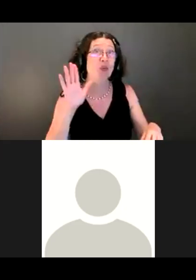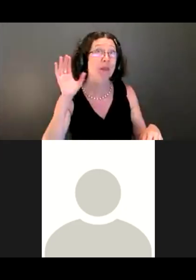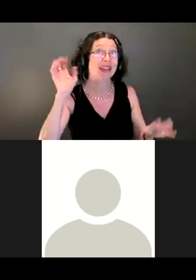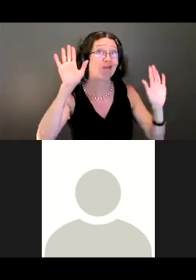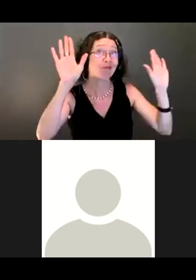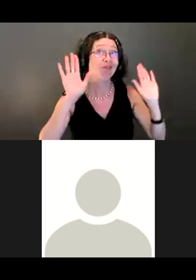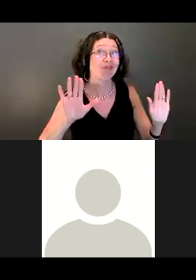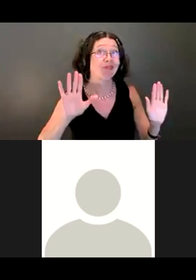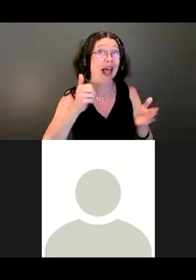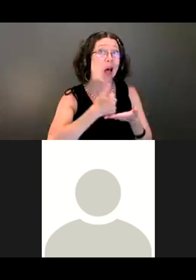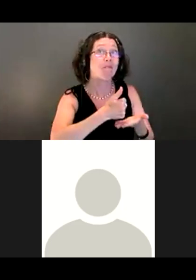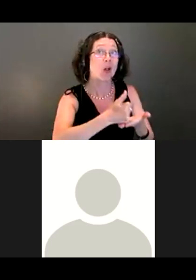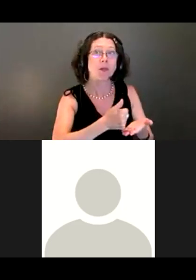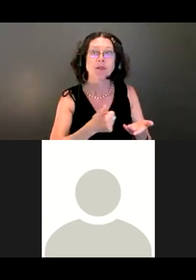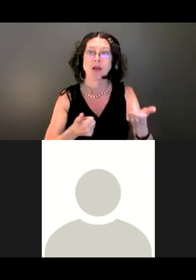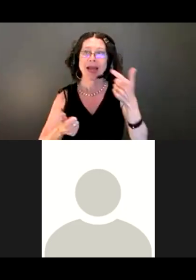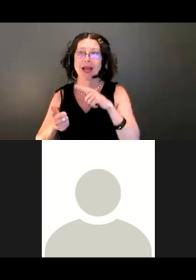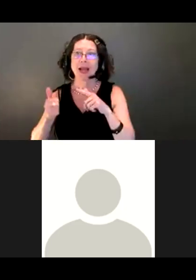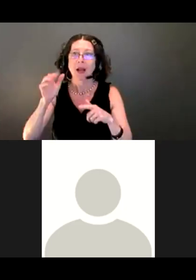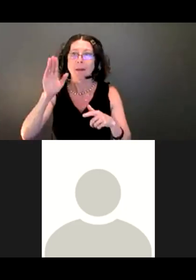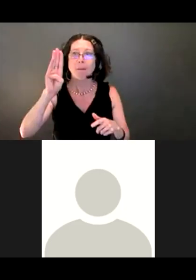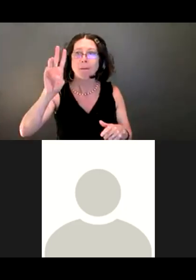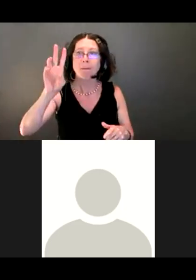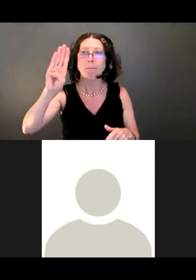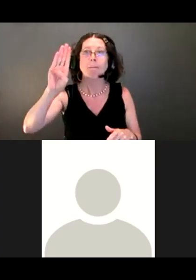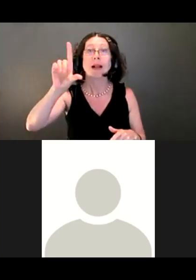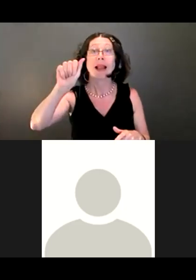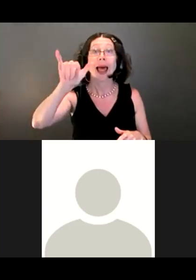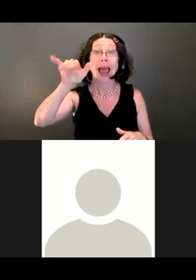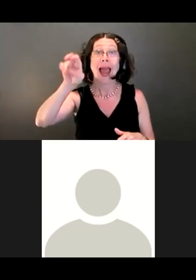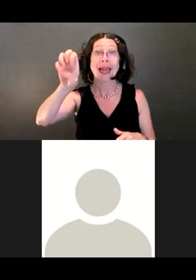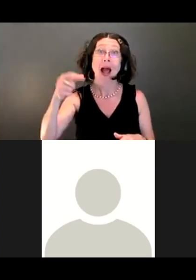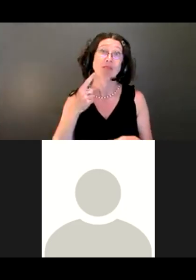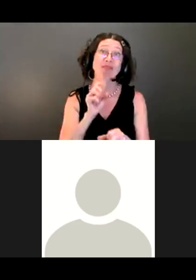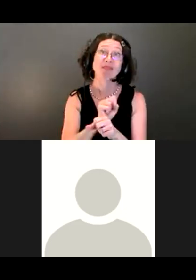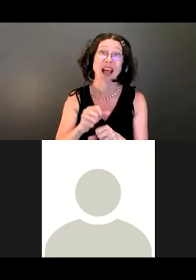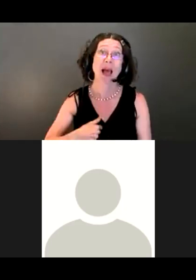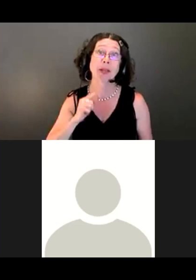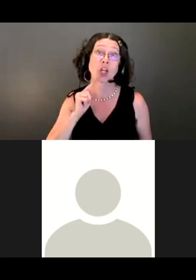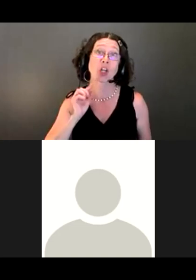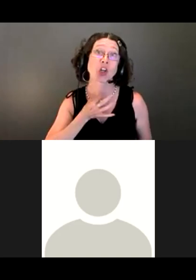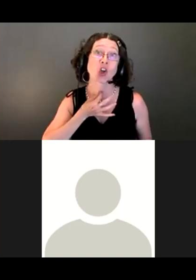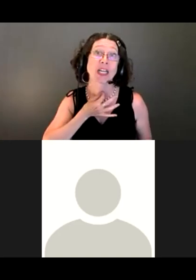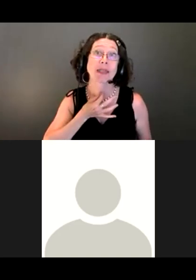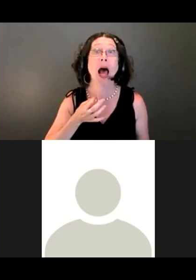I feel genuinely curious. This is Blayne. What you may have heard in my introduction is that I use a wheelchair.